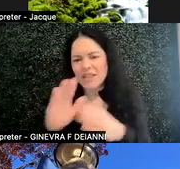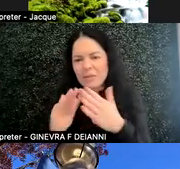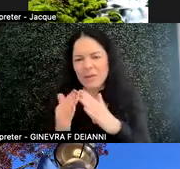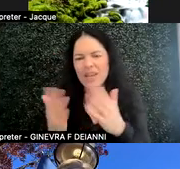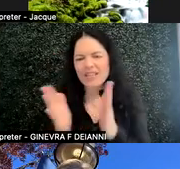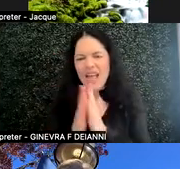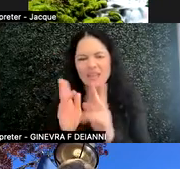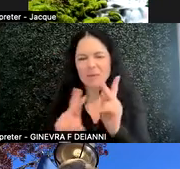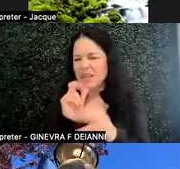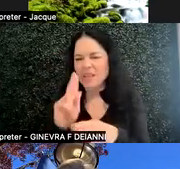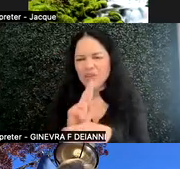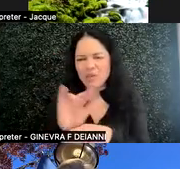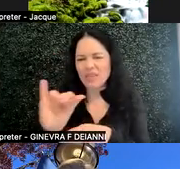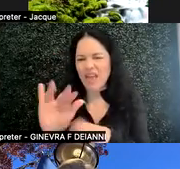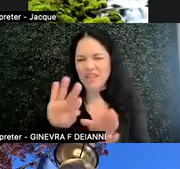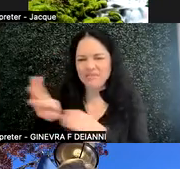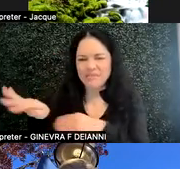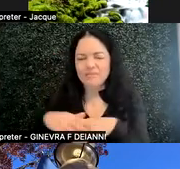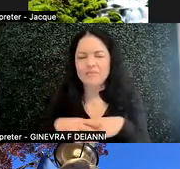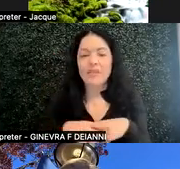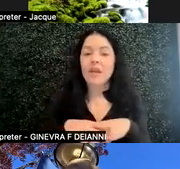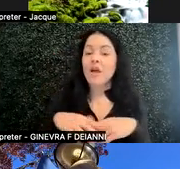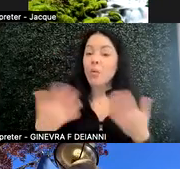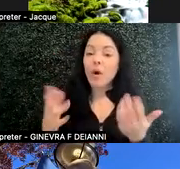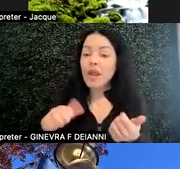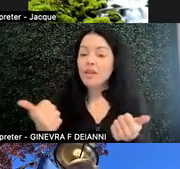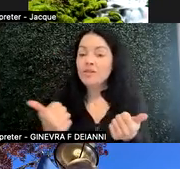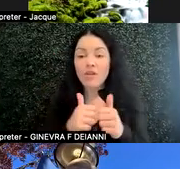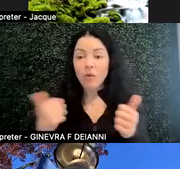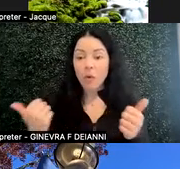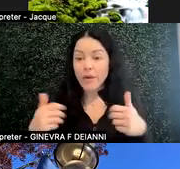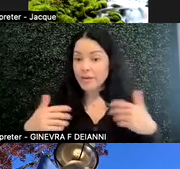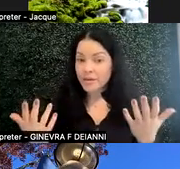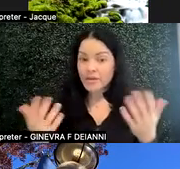So other things that we should avoid are euphemisms around disability language.